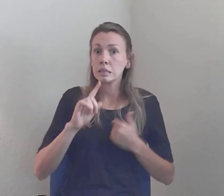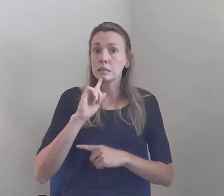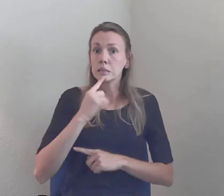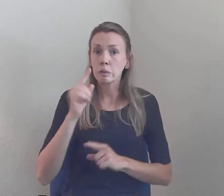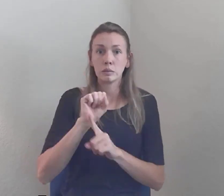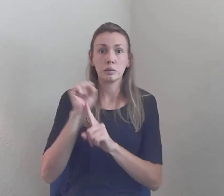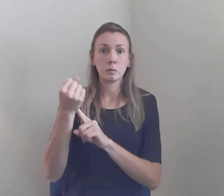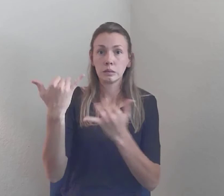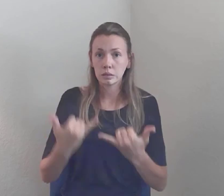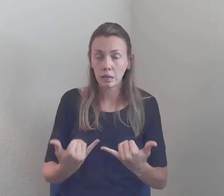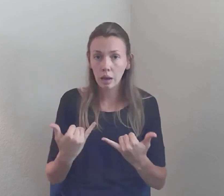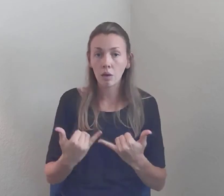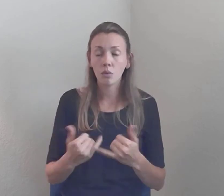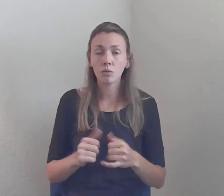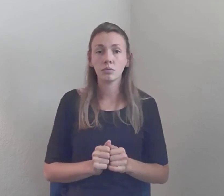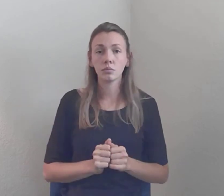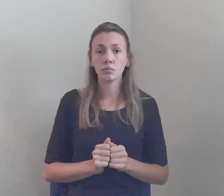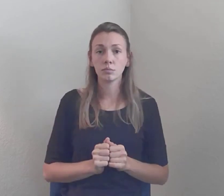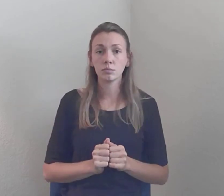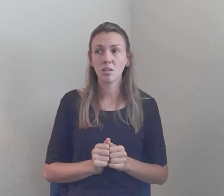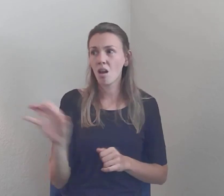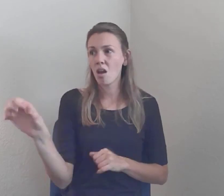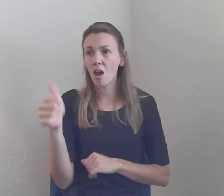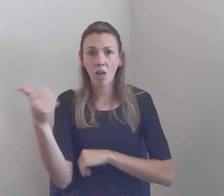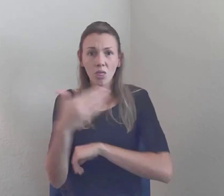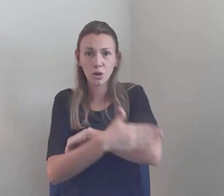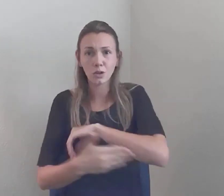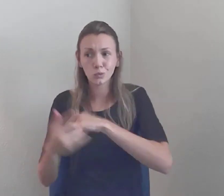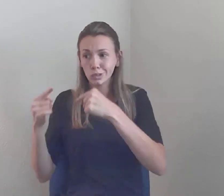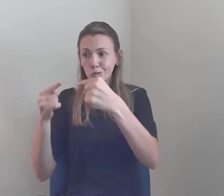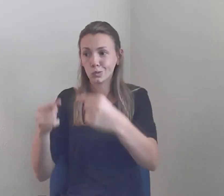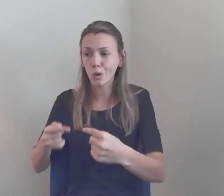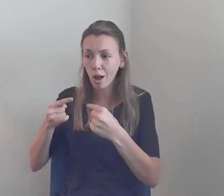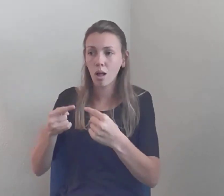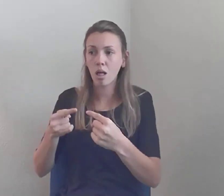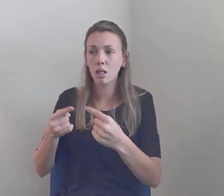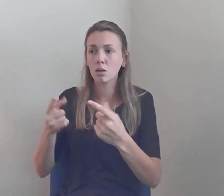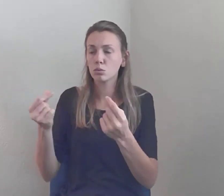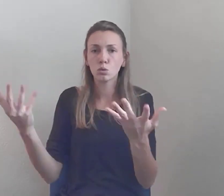that other countries have struggle with but that have been much more successful in controlling,